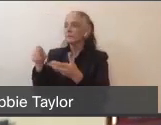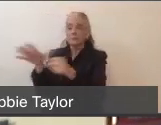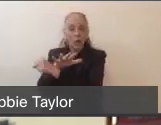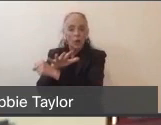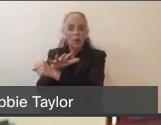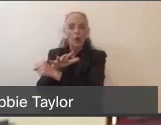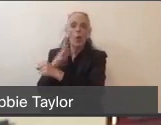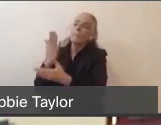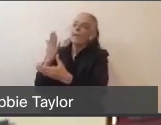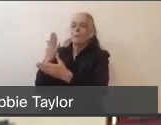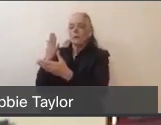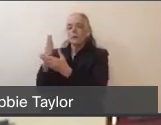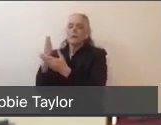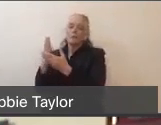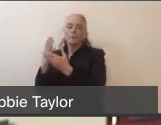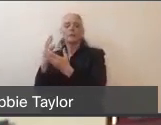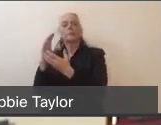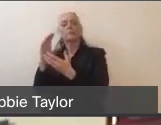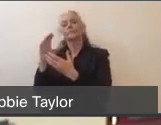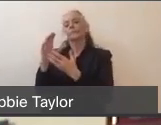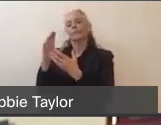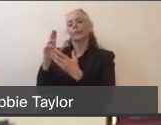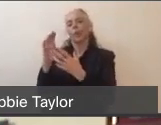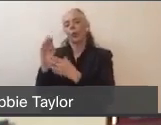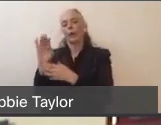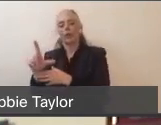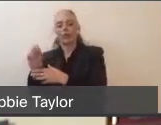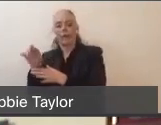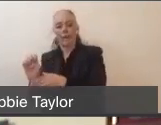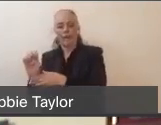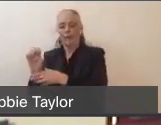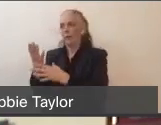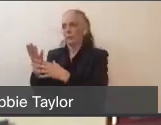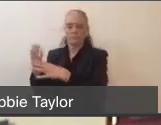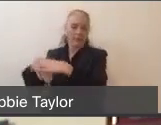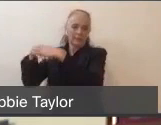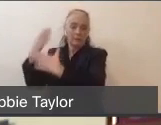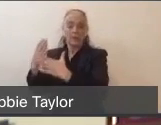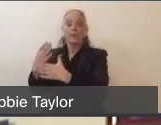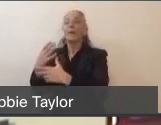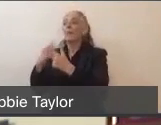their critical care beds. And we can also use an alternate care site should we have something catastrophic occur